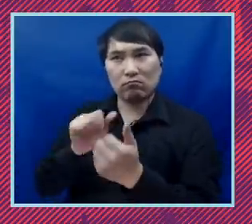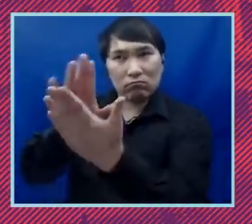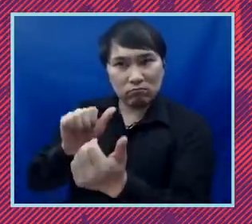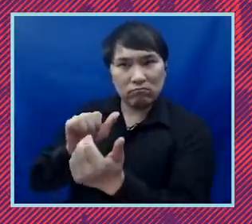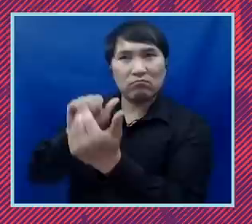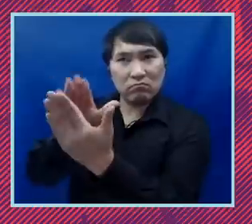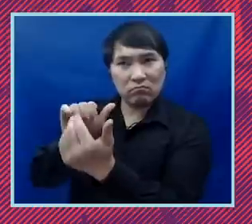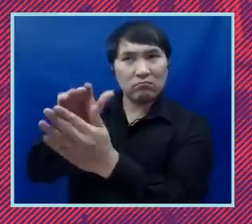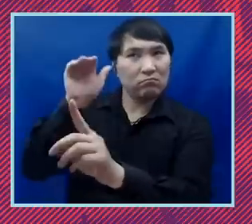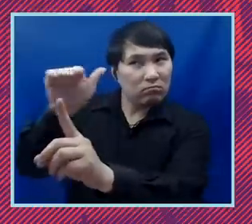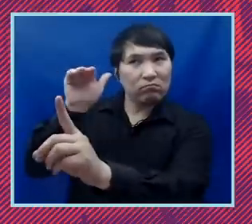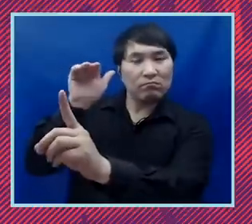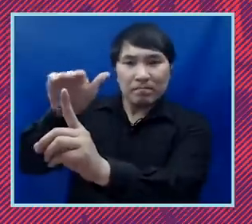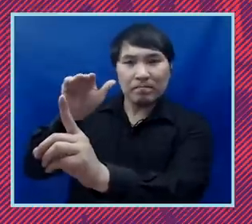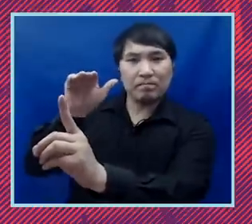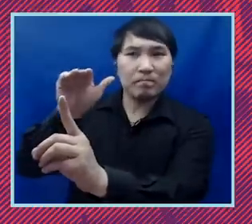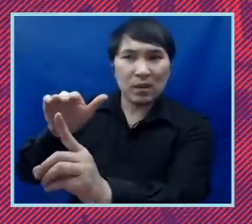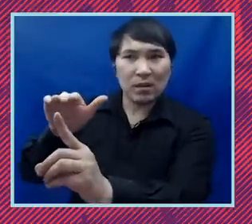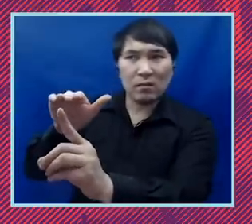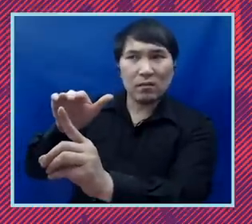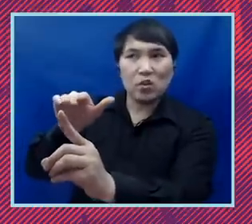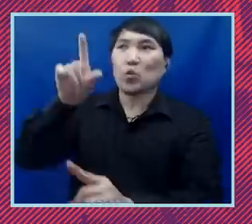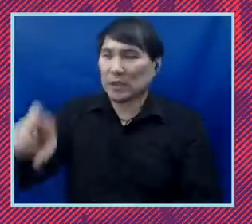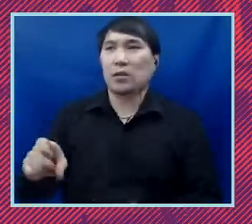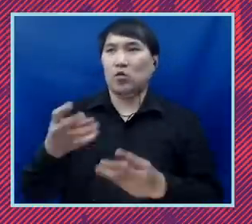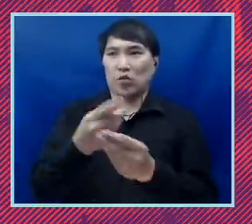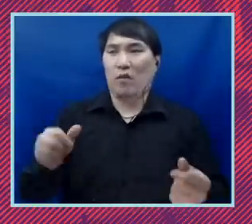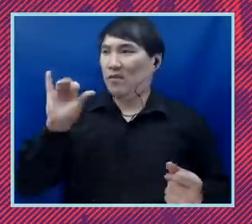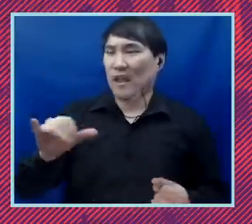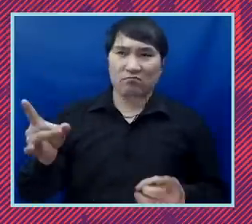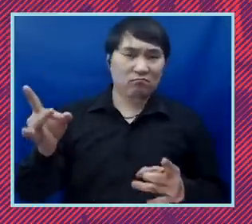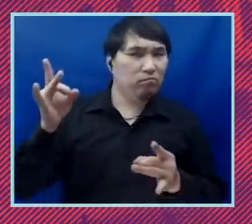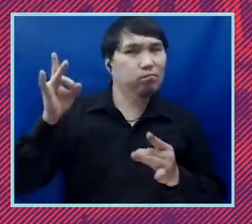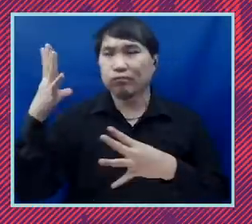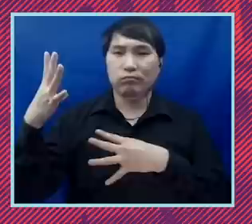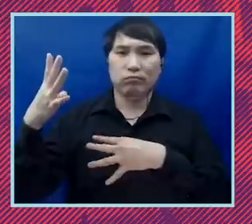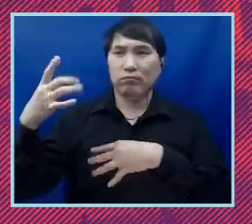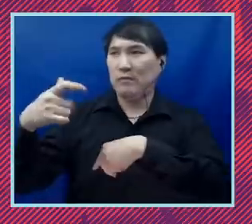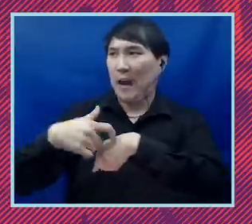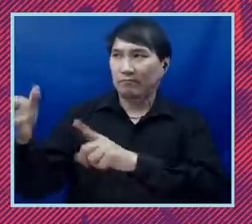them to really make amends for that horrific chapter in our history. And so if you want